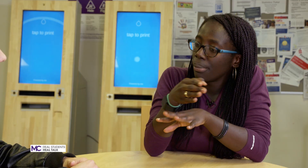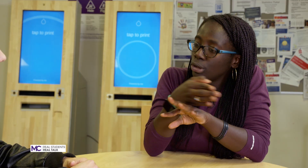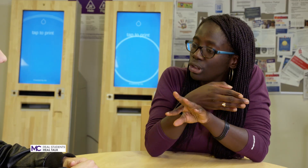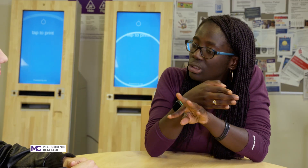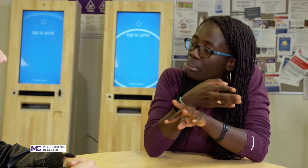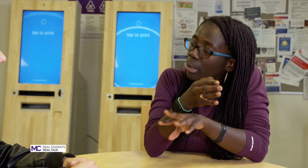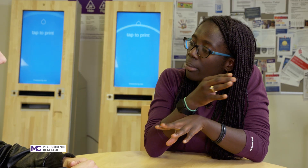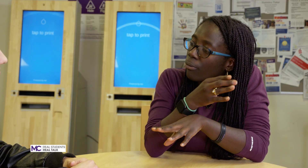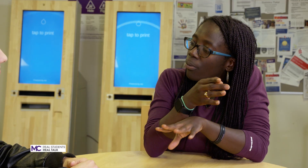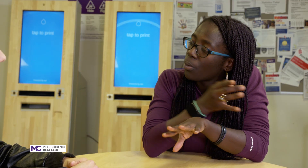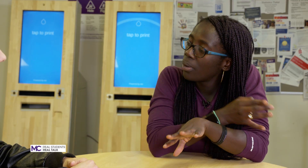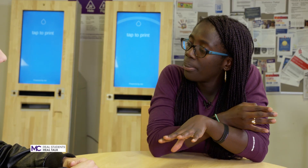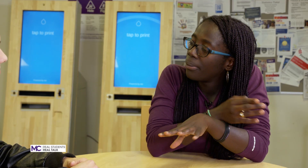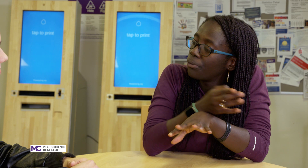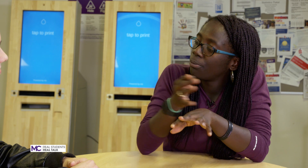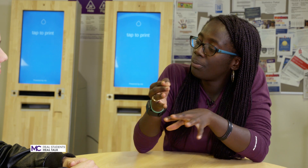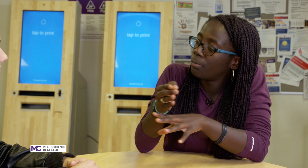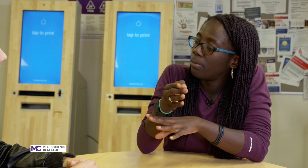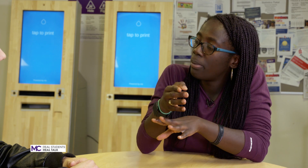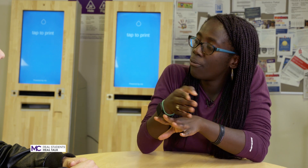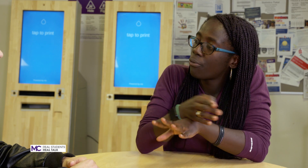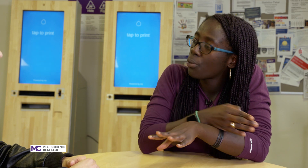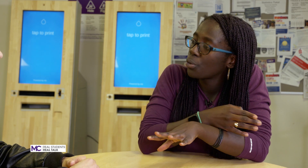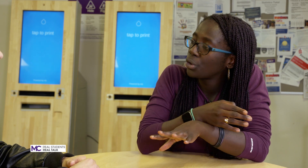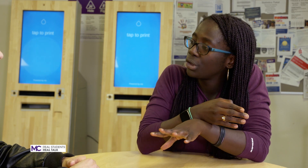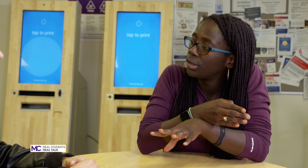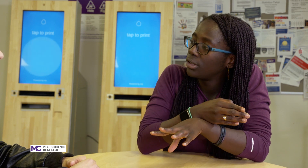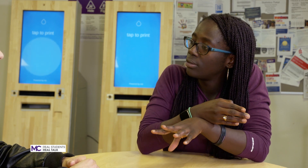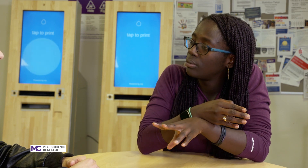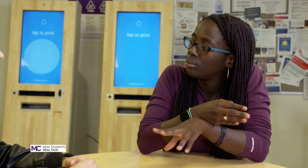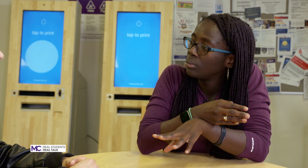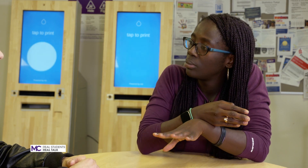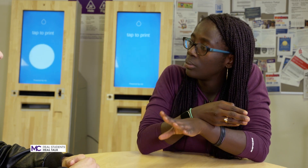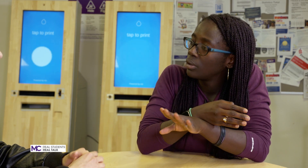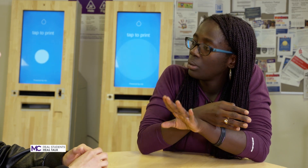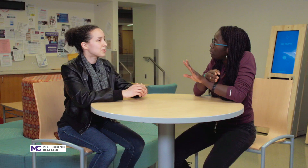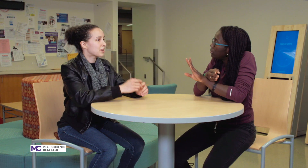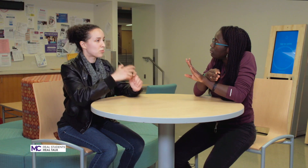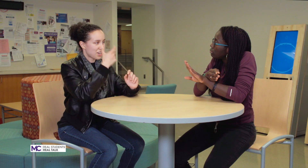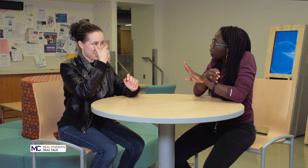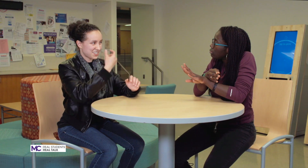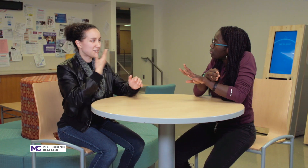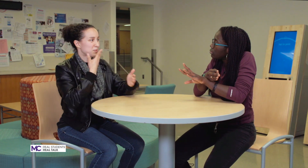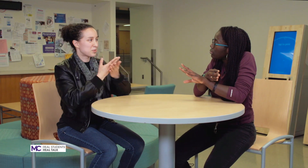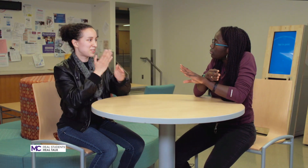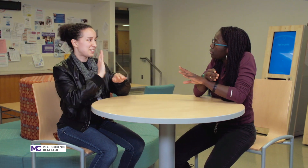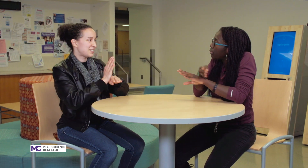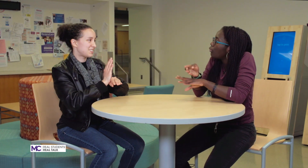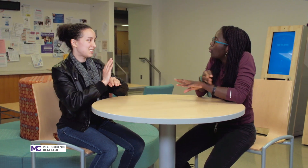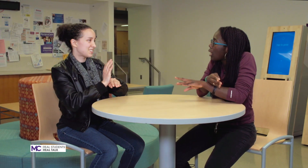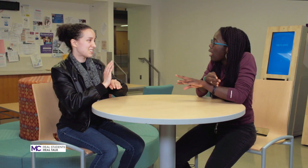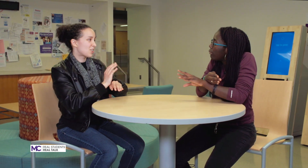you mentioned something before what before like watching a good movie before that Oh